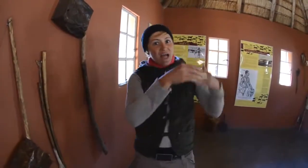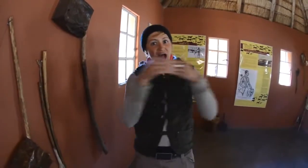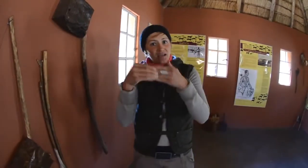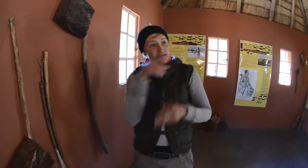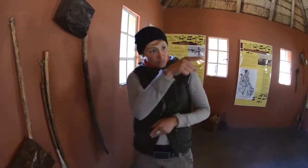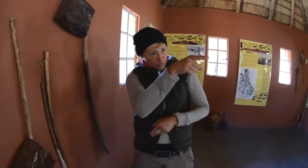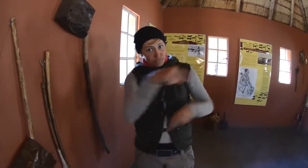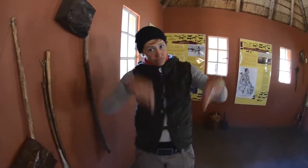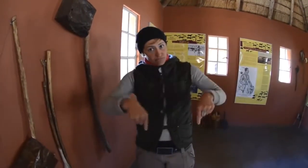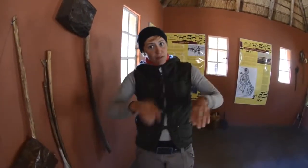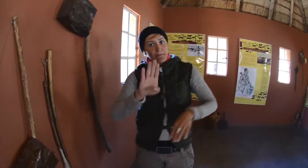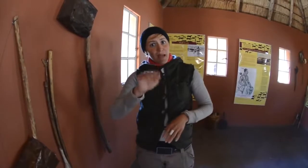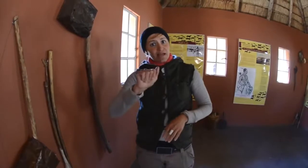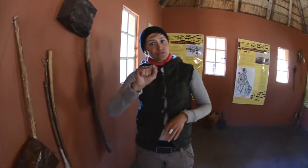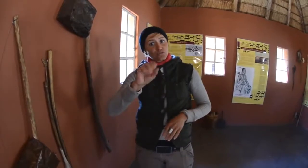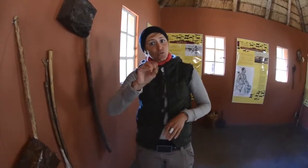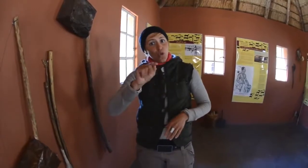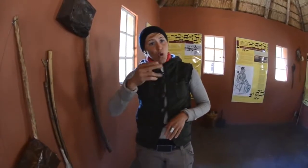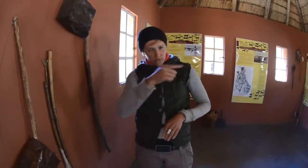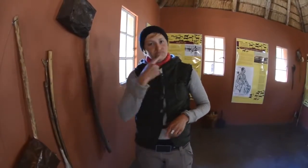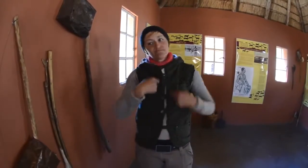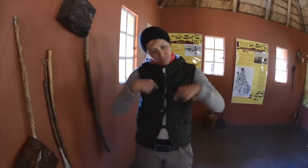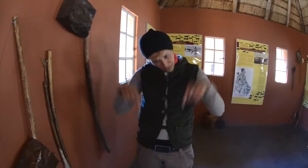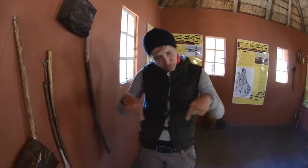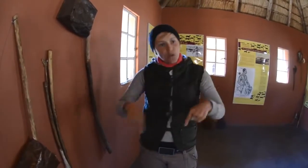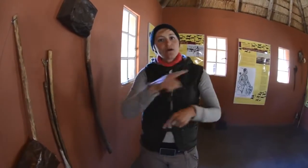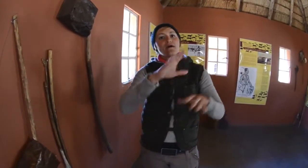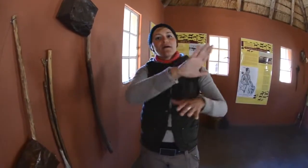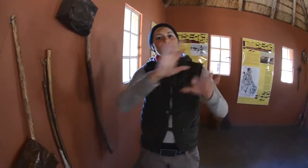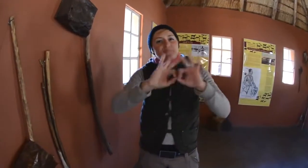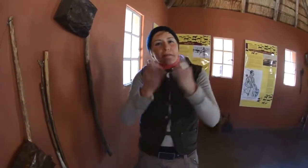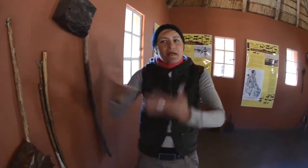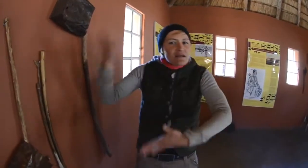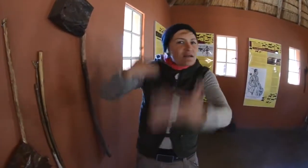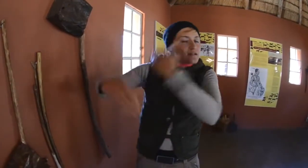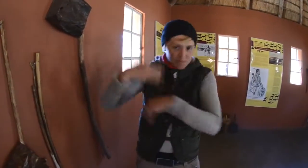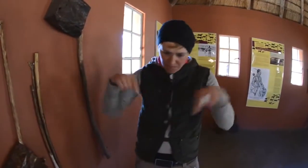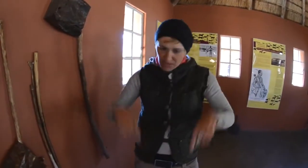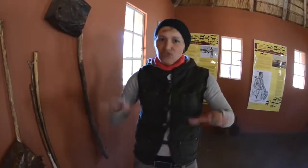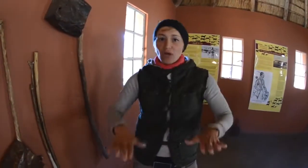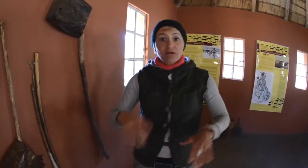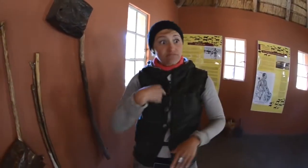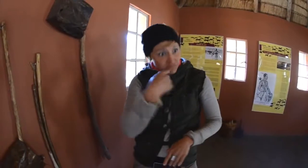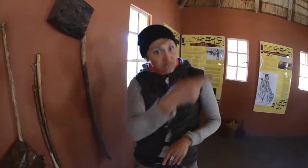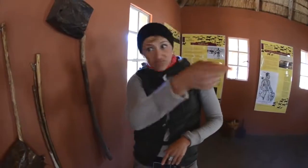I asked the guide if he was Basotho and he confirmed, sharing that his family and